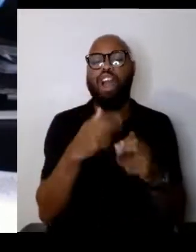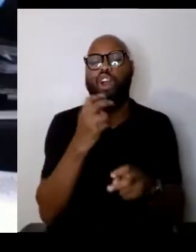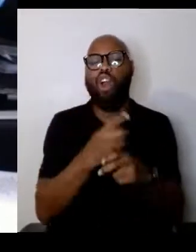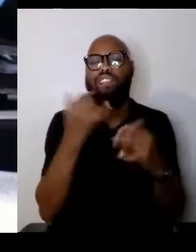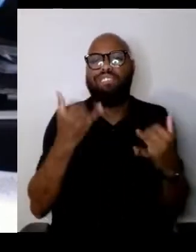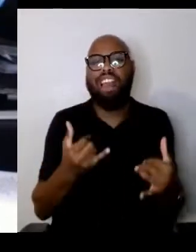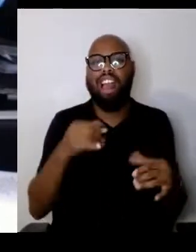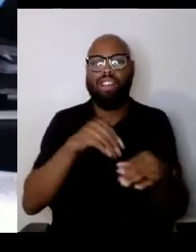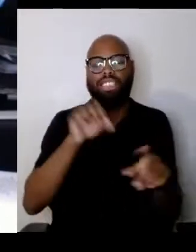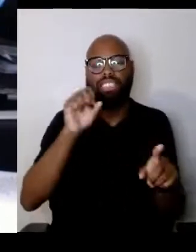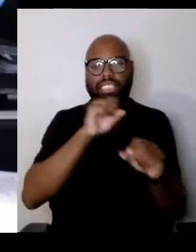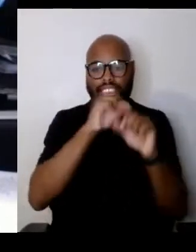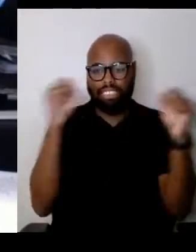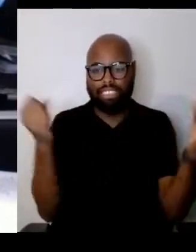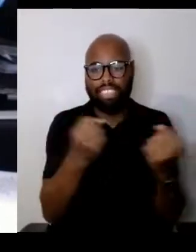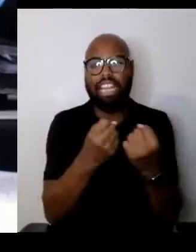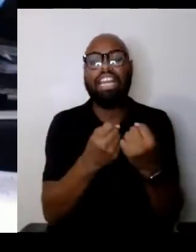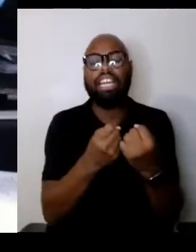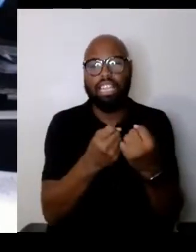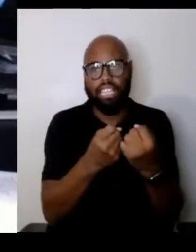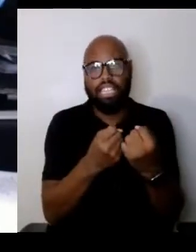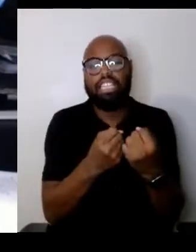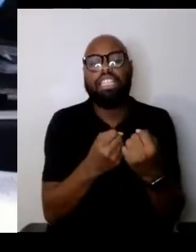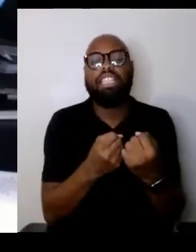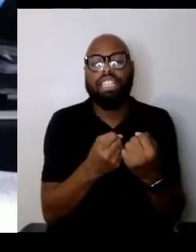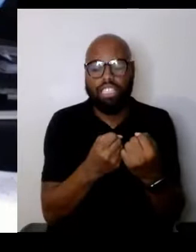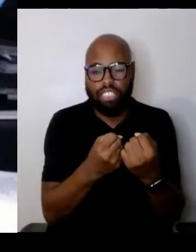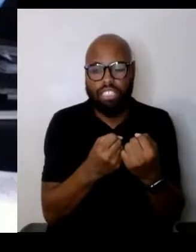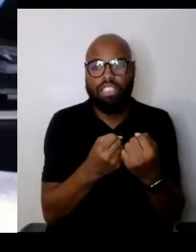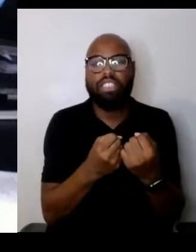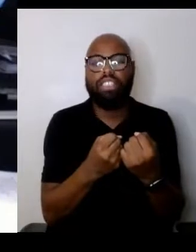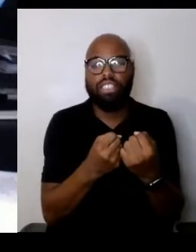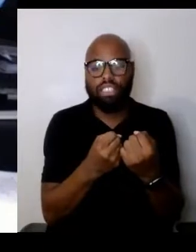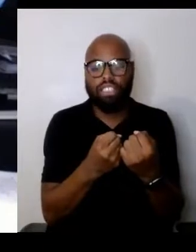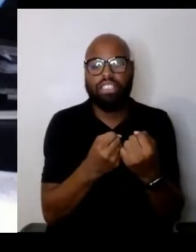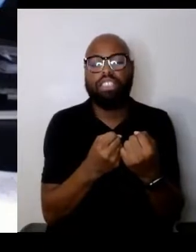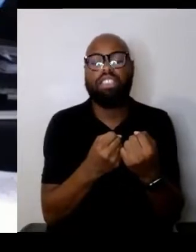where the deeds of people